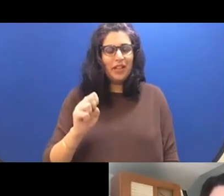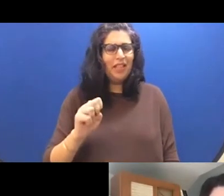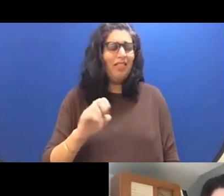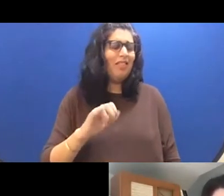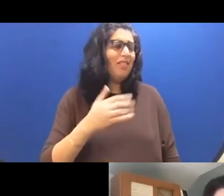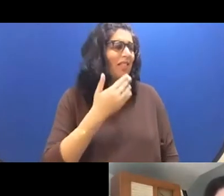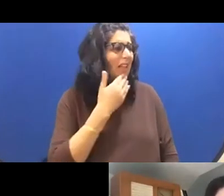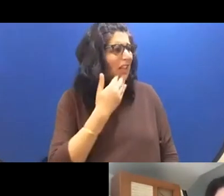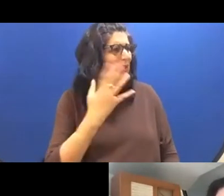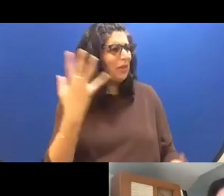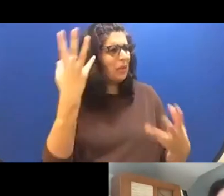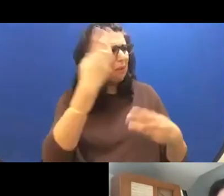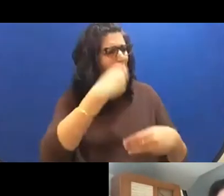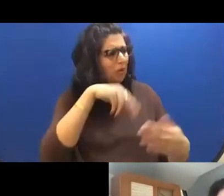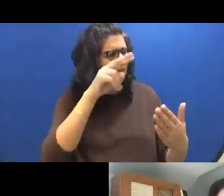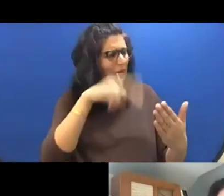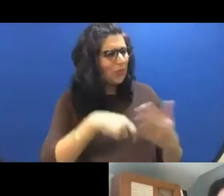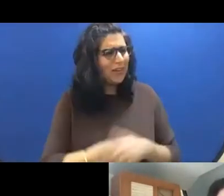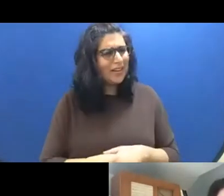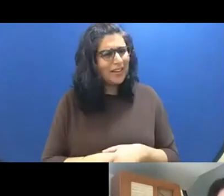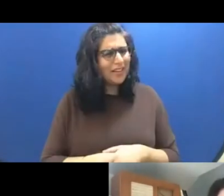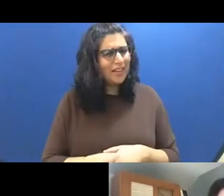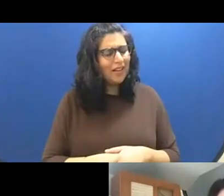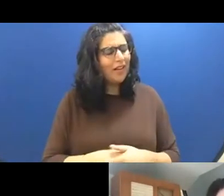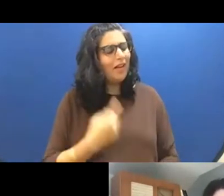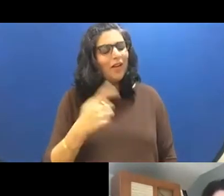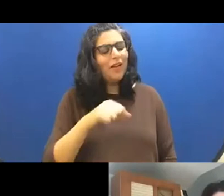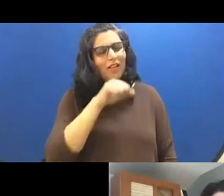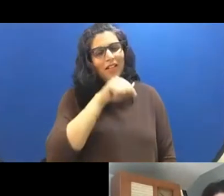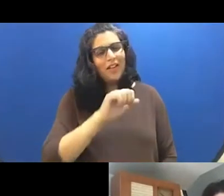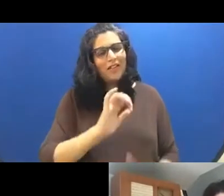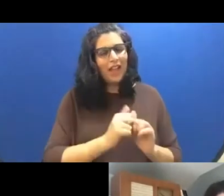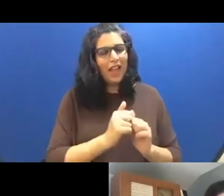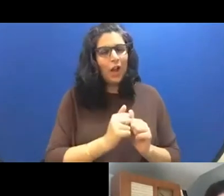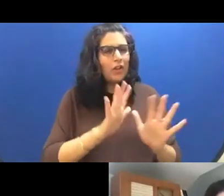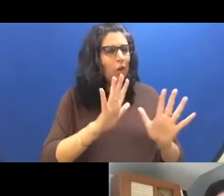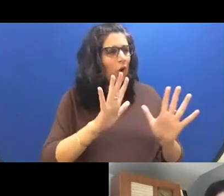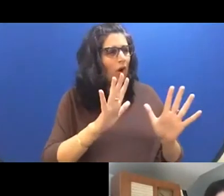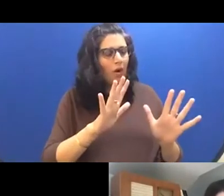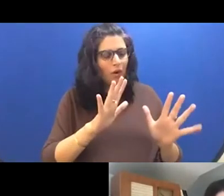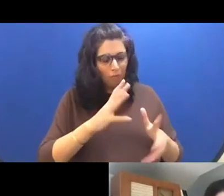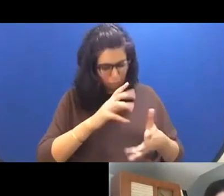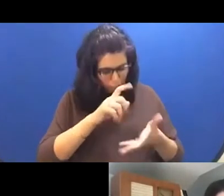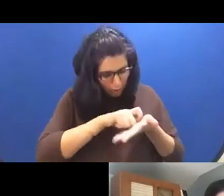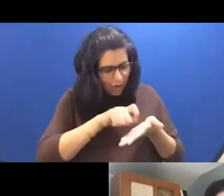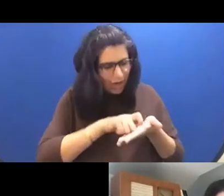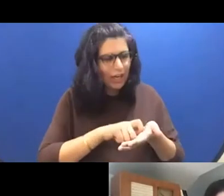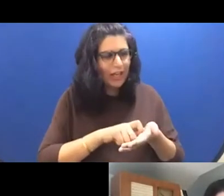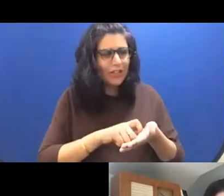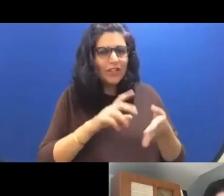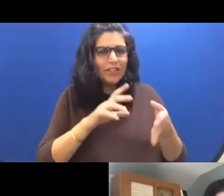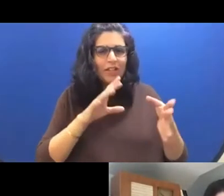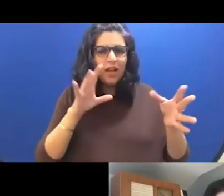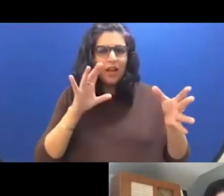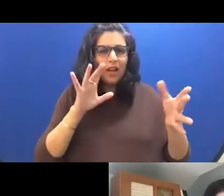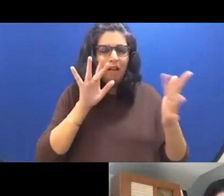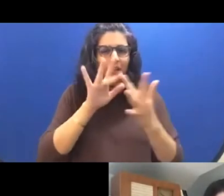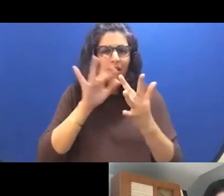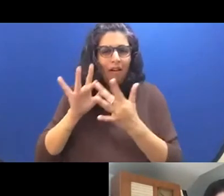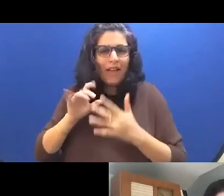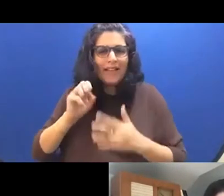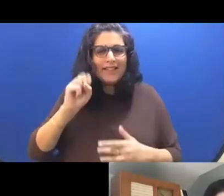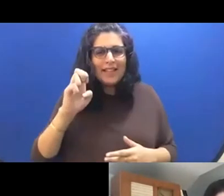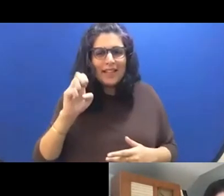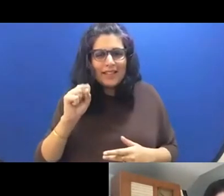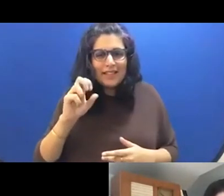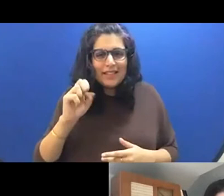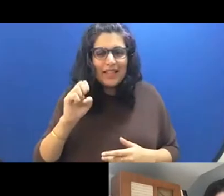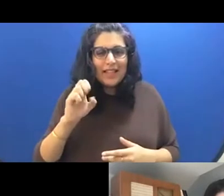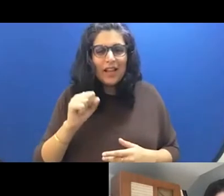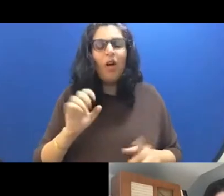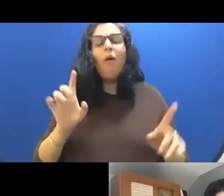reading and I always love how sensory your poses Oh yeah, I'm picture and found a visual